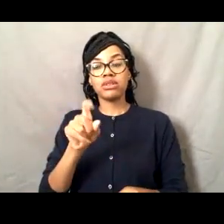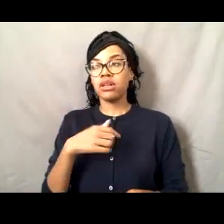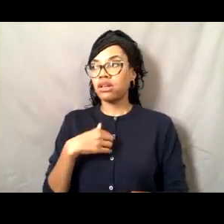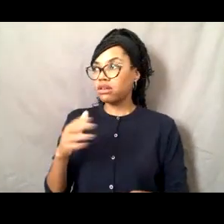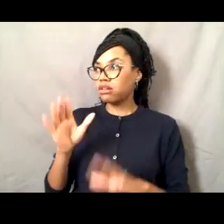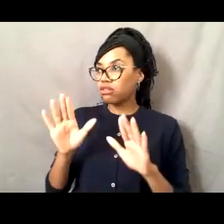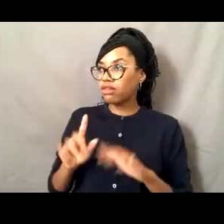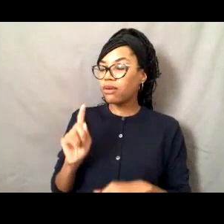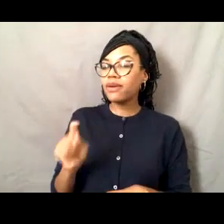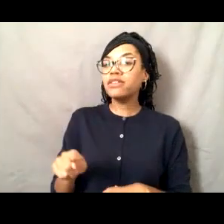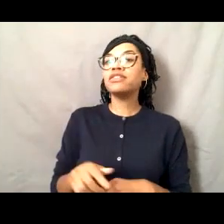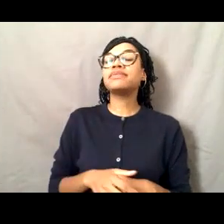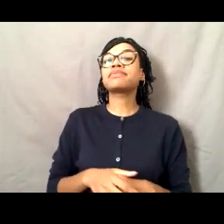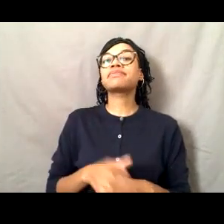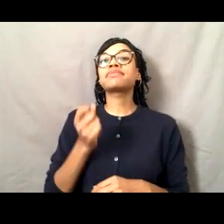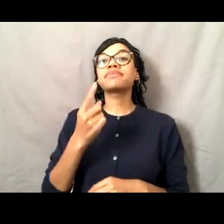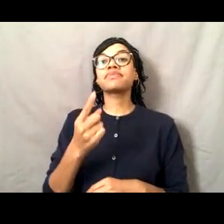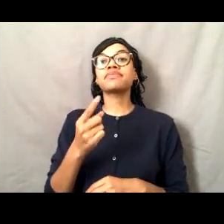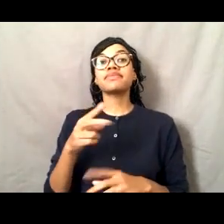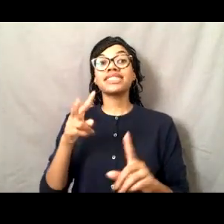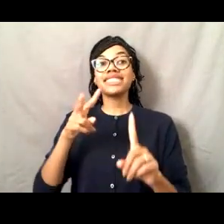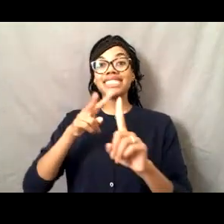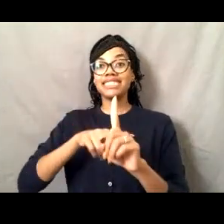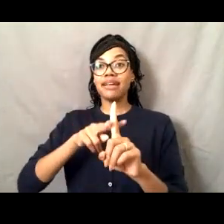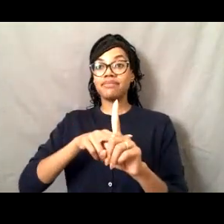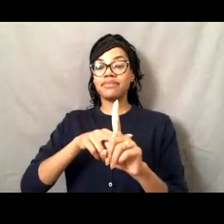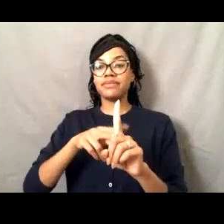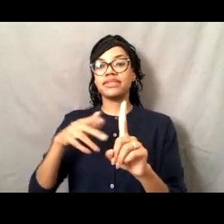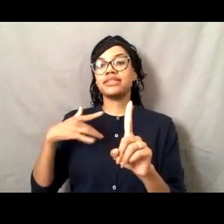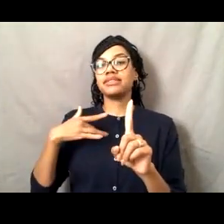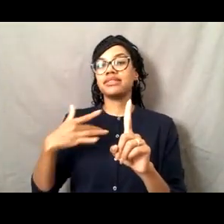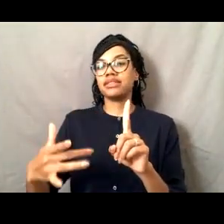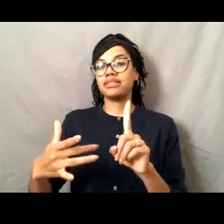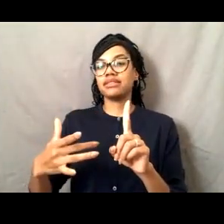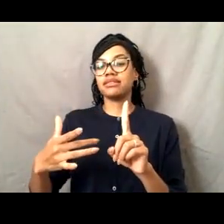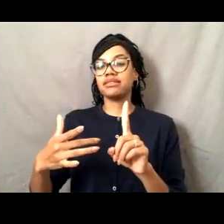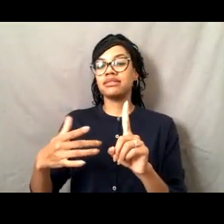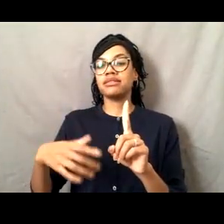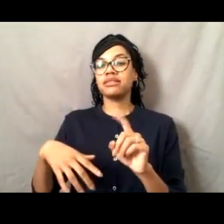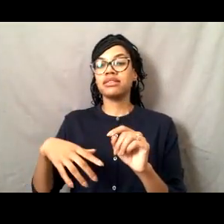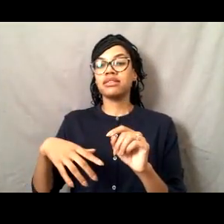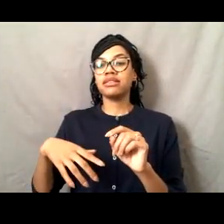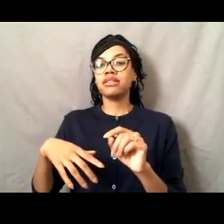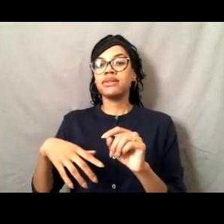So assignments are usually... they try to have assignments given